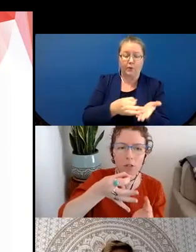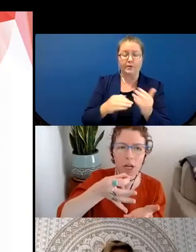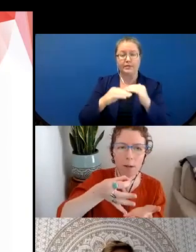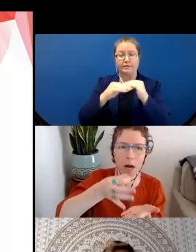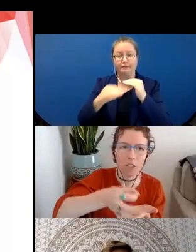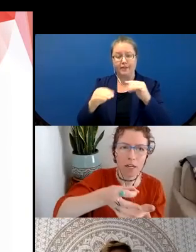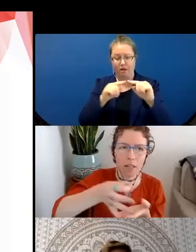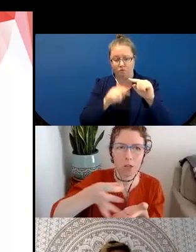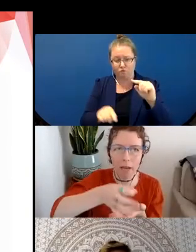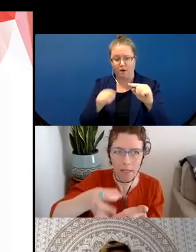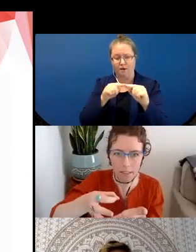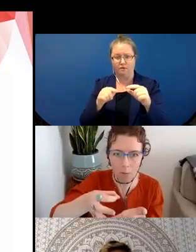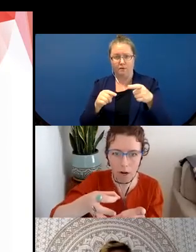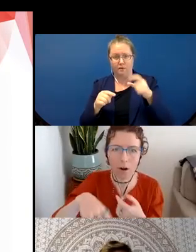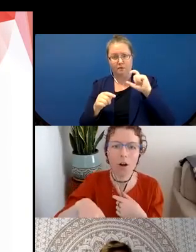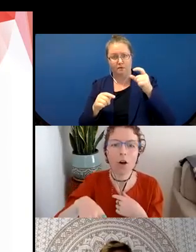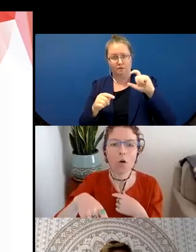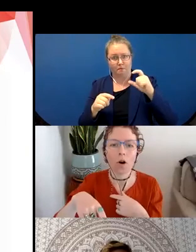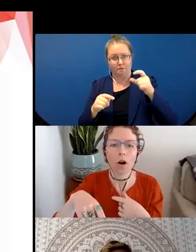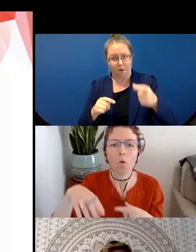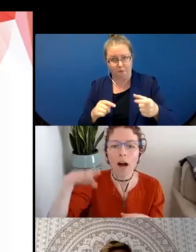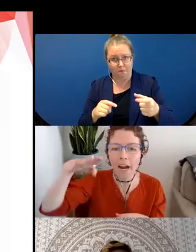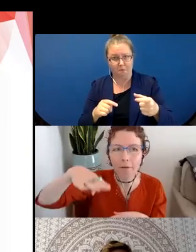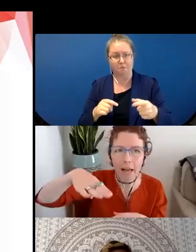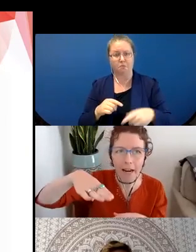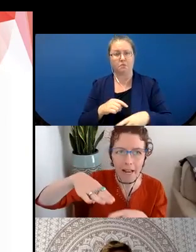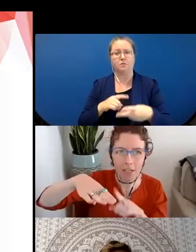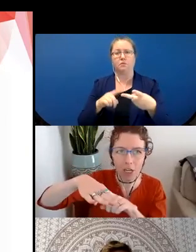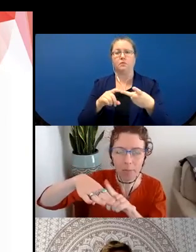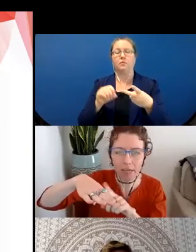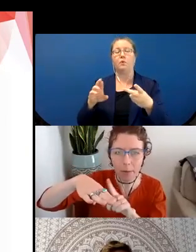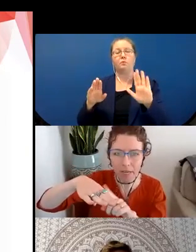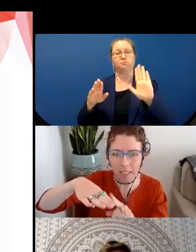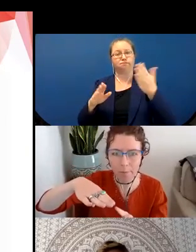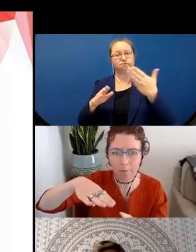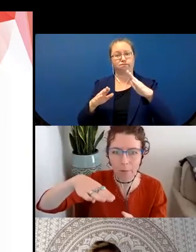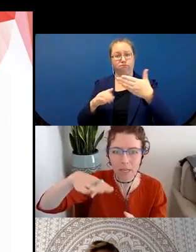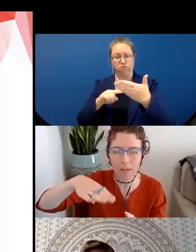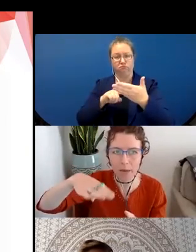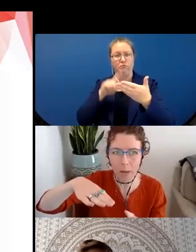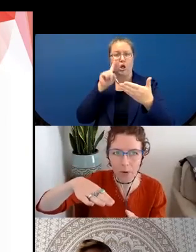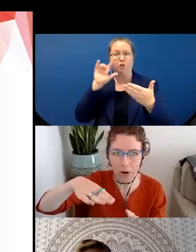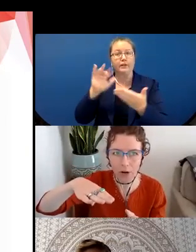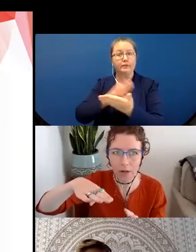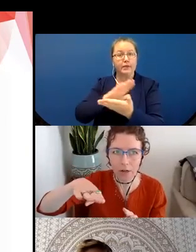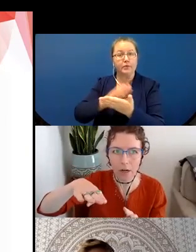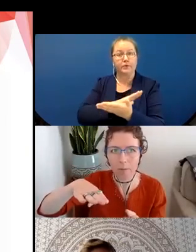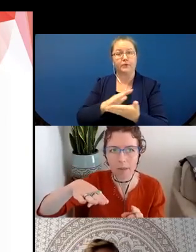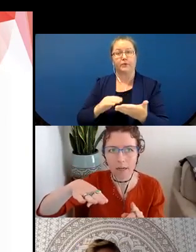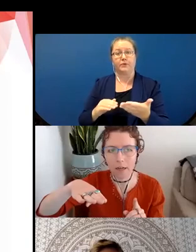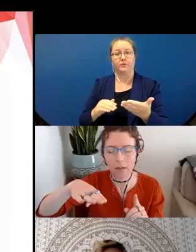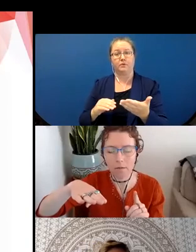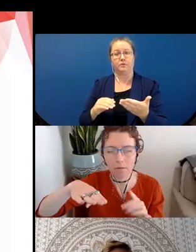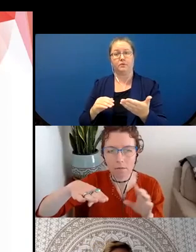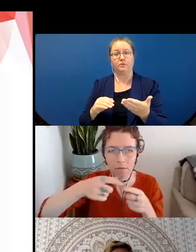object that is located somewhere, or a wide flat hand shape like a piece of a piece like